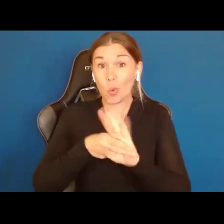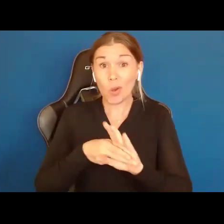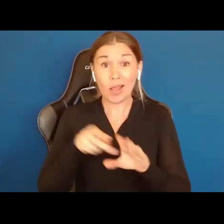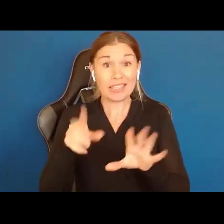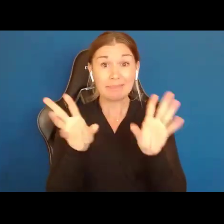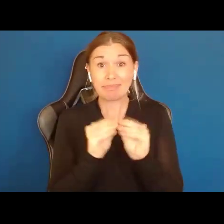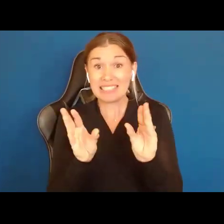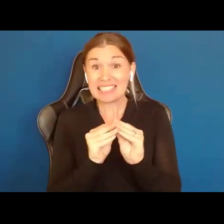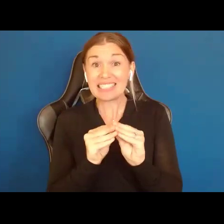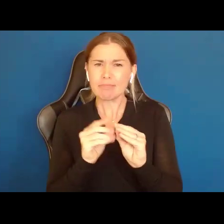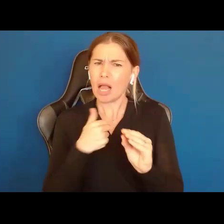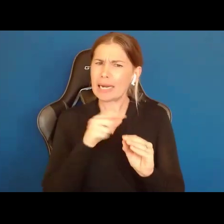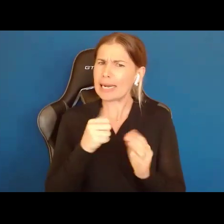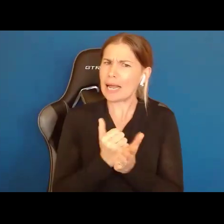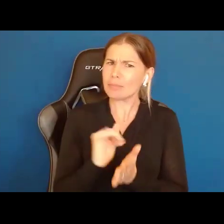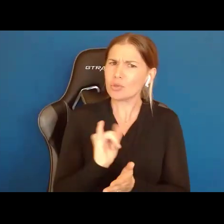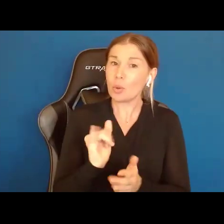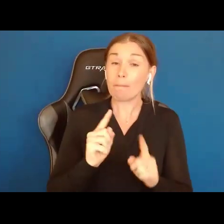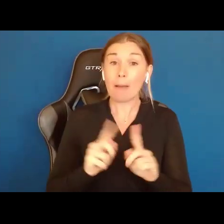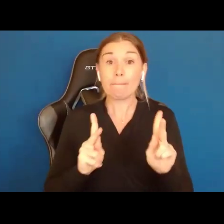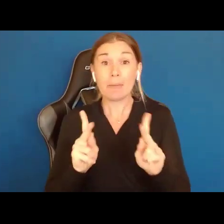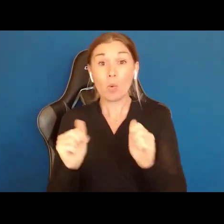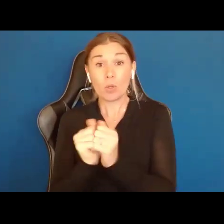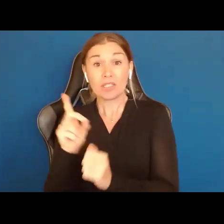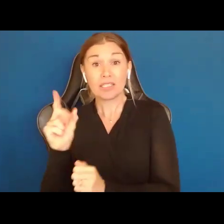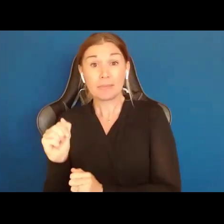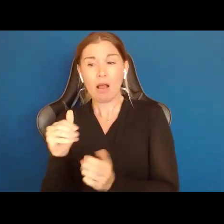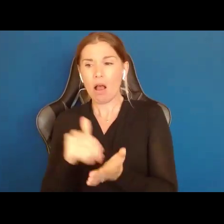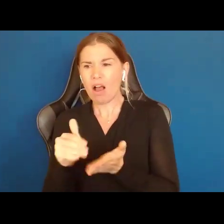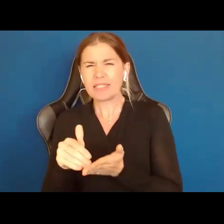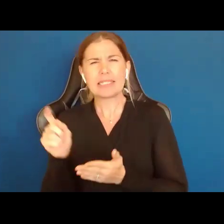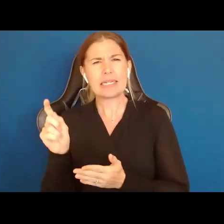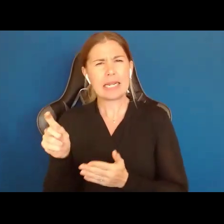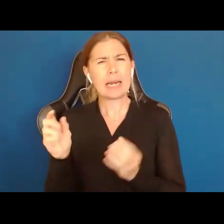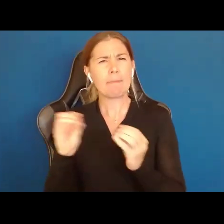But People with Disabilities often need more or different kinds of help perhaps than other people.